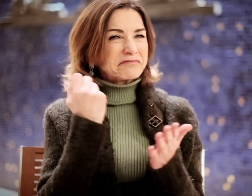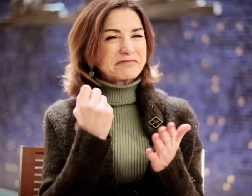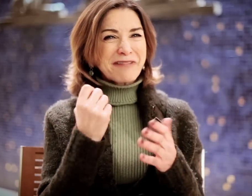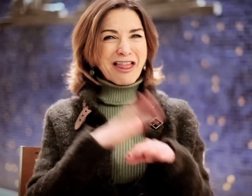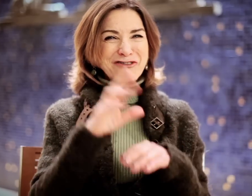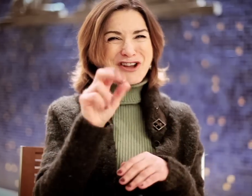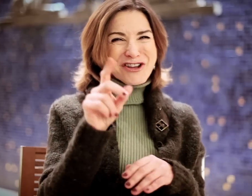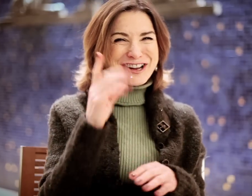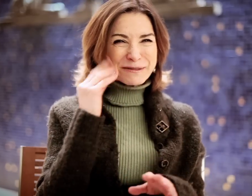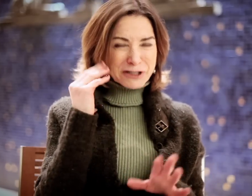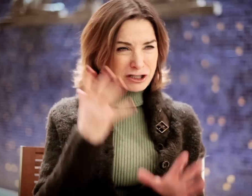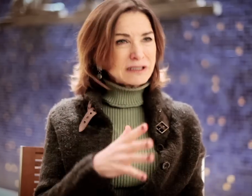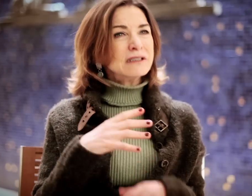An opportunity for an on-the-road experience.